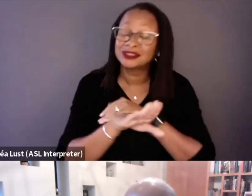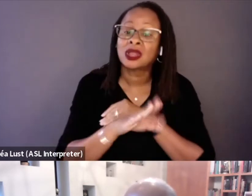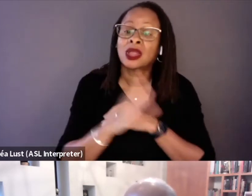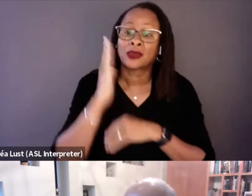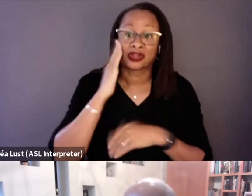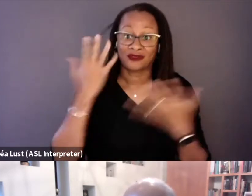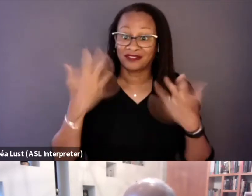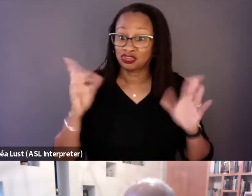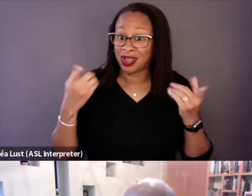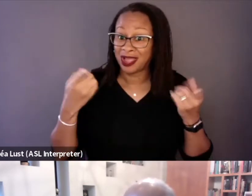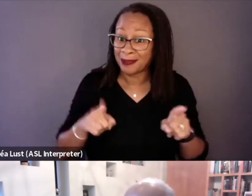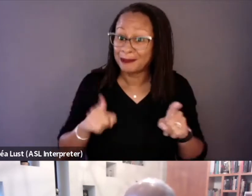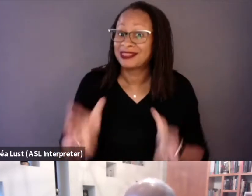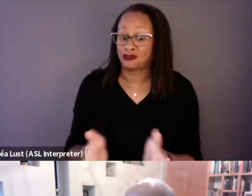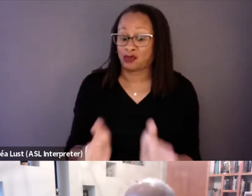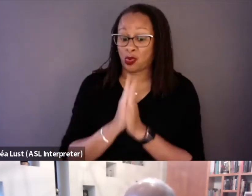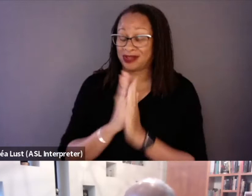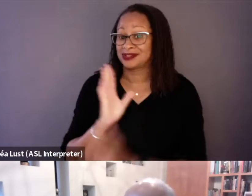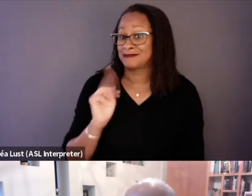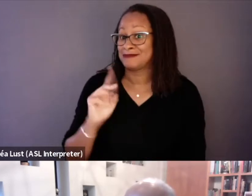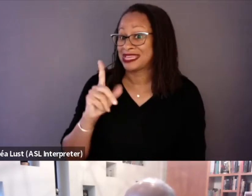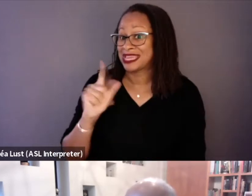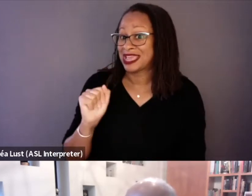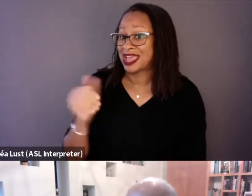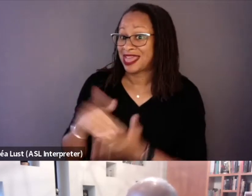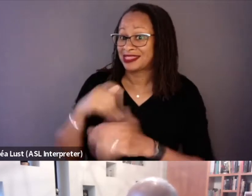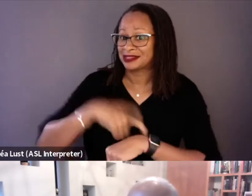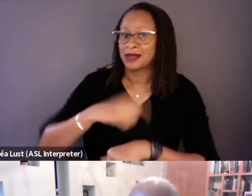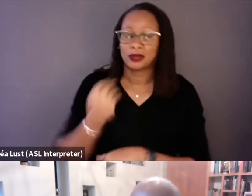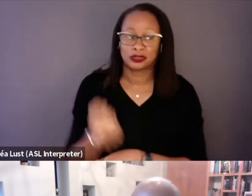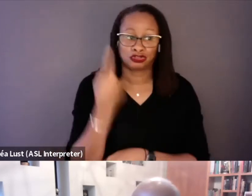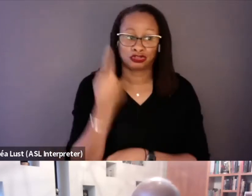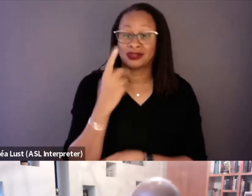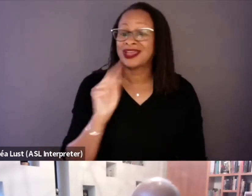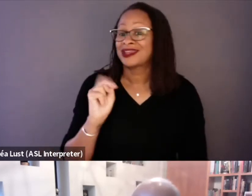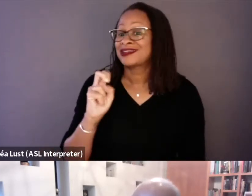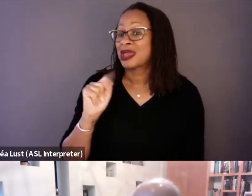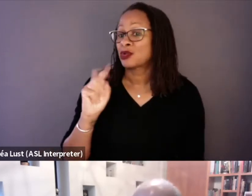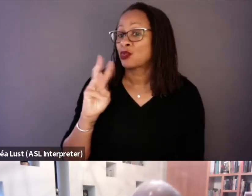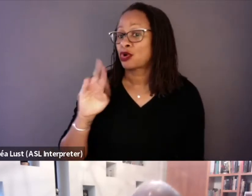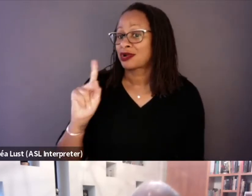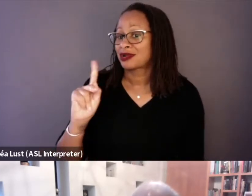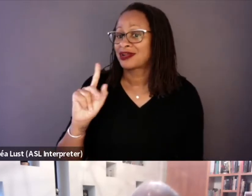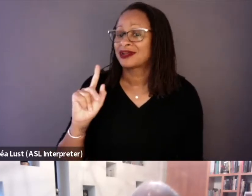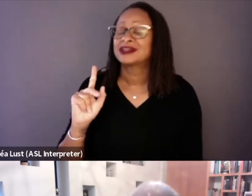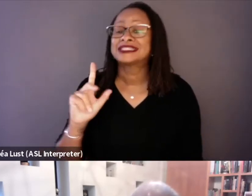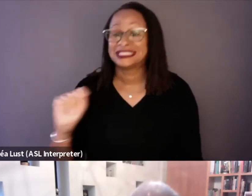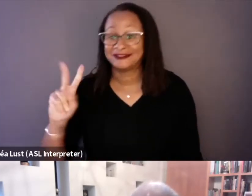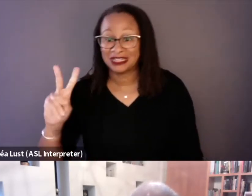And so we understood that there were networks that had gone in and recorded film of all of this.